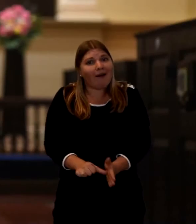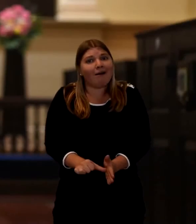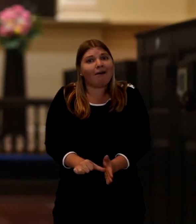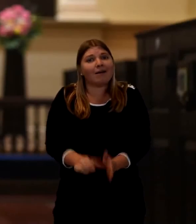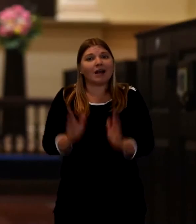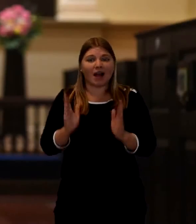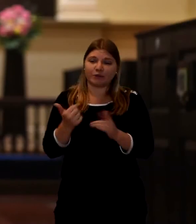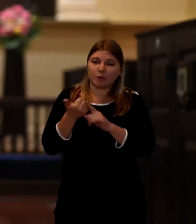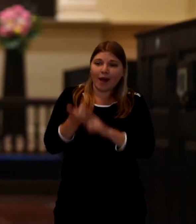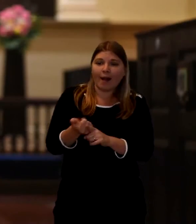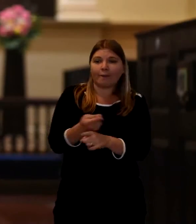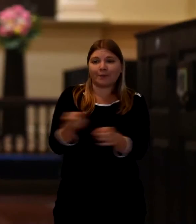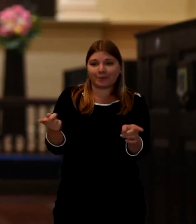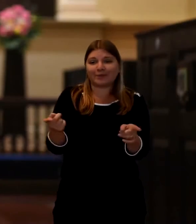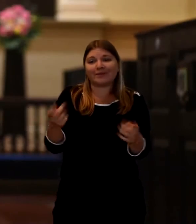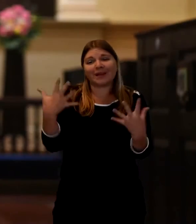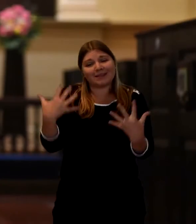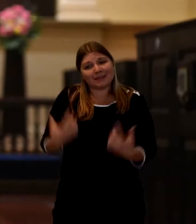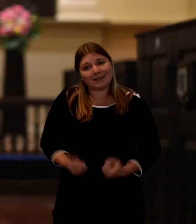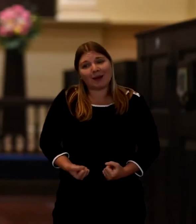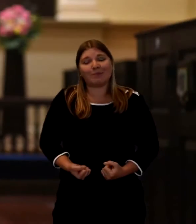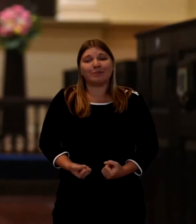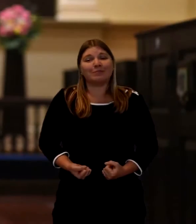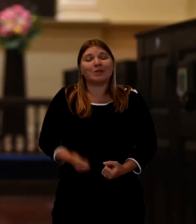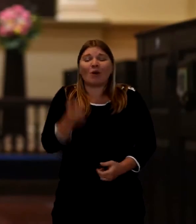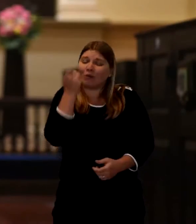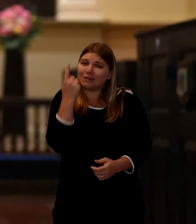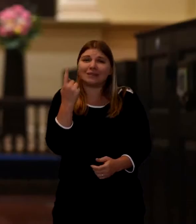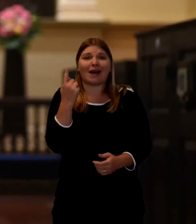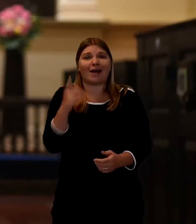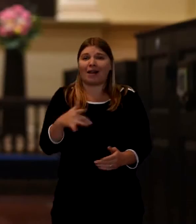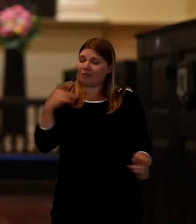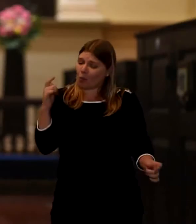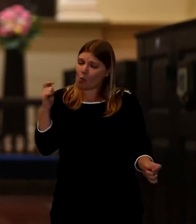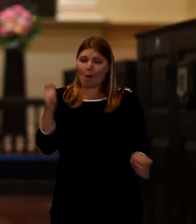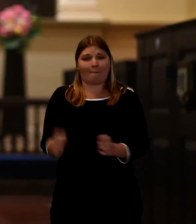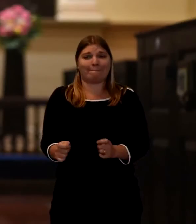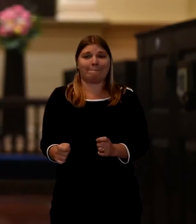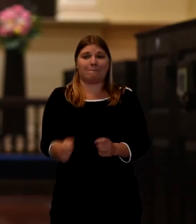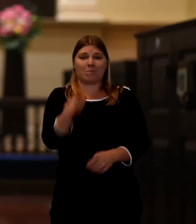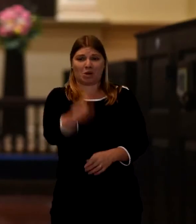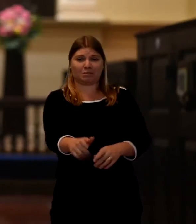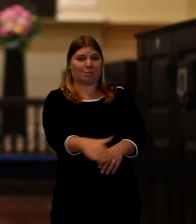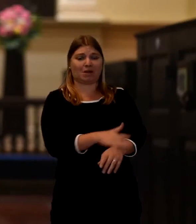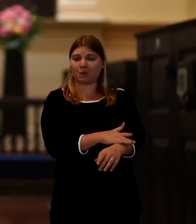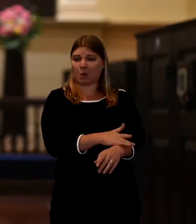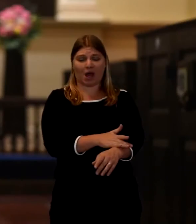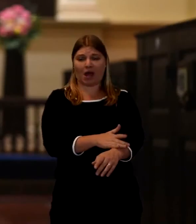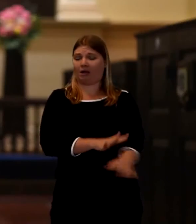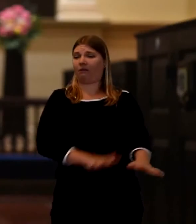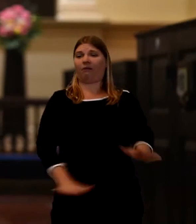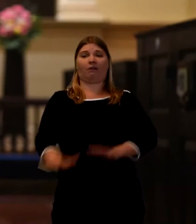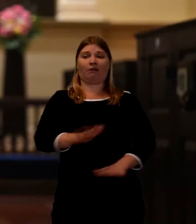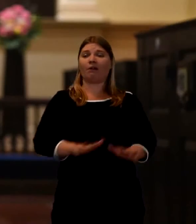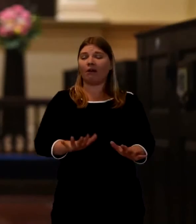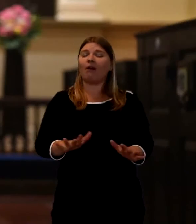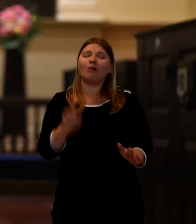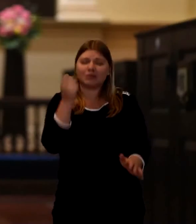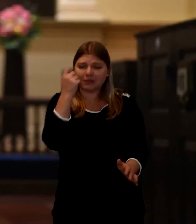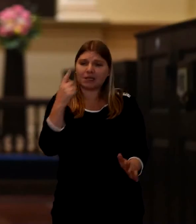If you can help them on that by acknowledging this is a turning point something has changed. And the service takes you through with the reading.